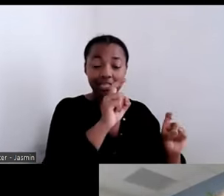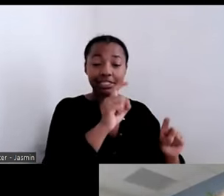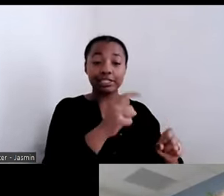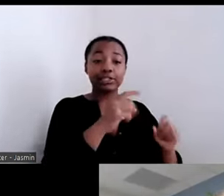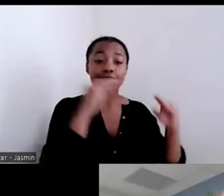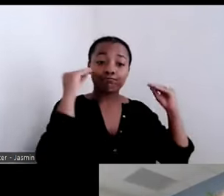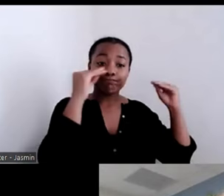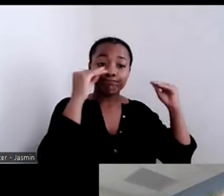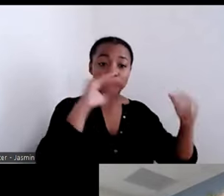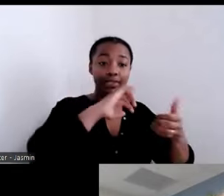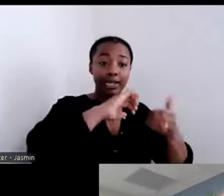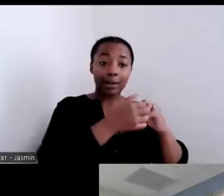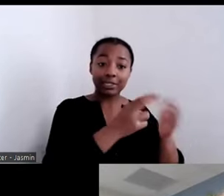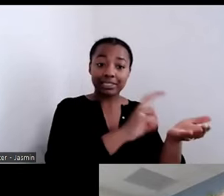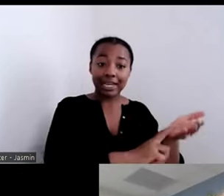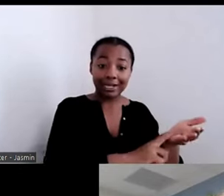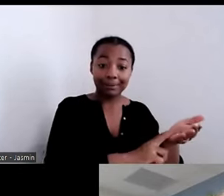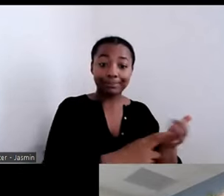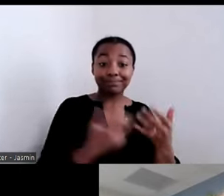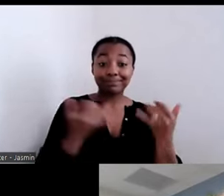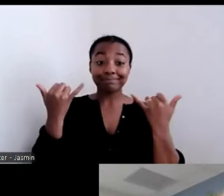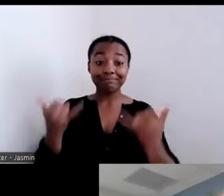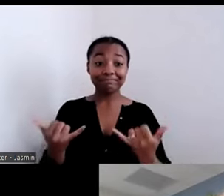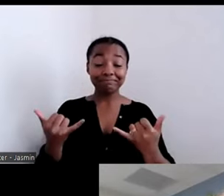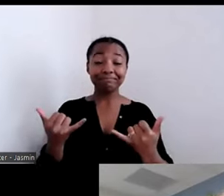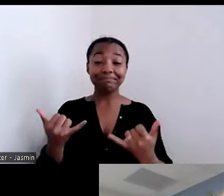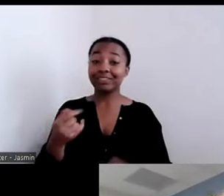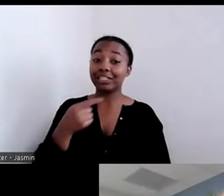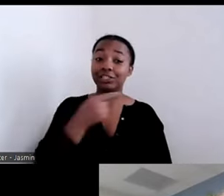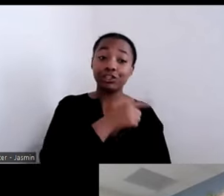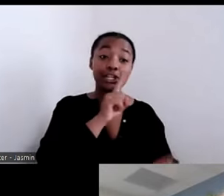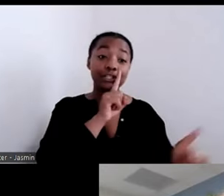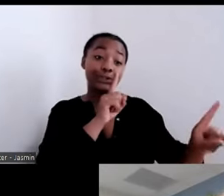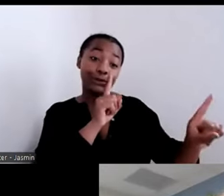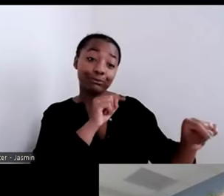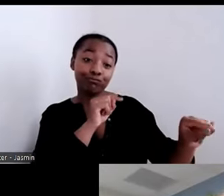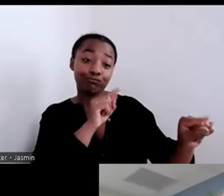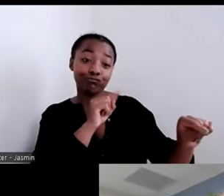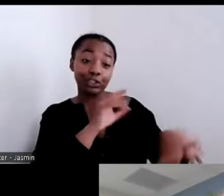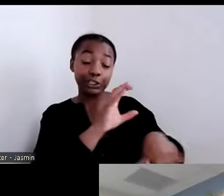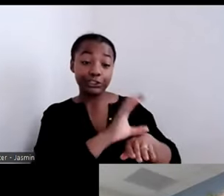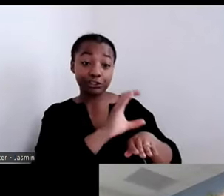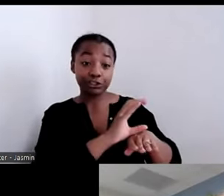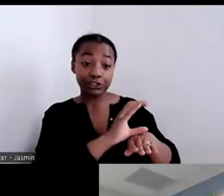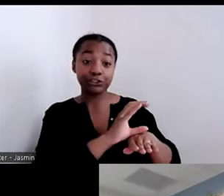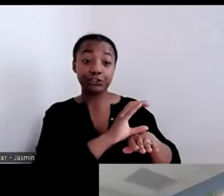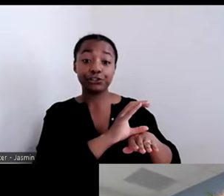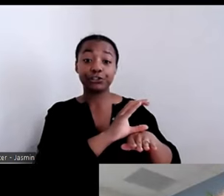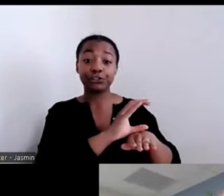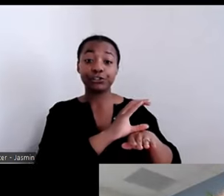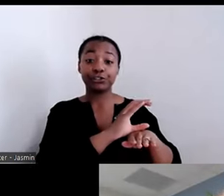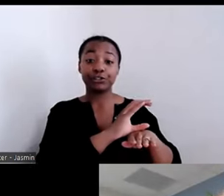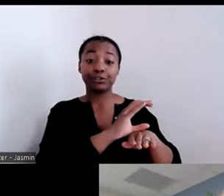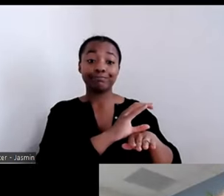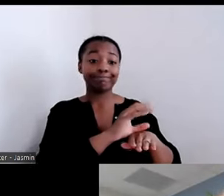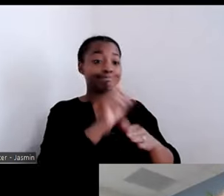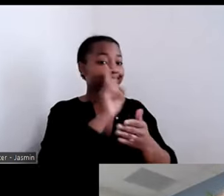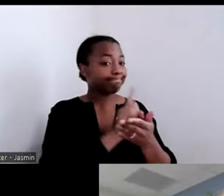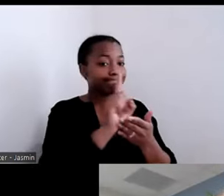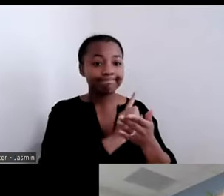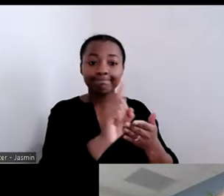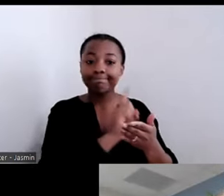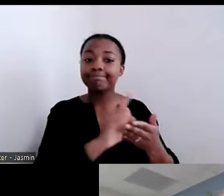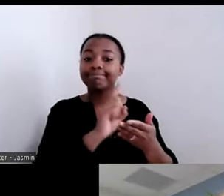She is now going to church on a regular basis, connected to the community, and